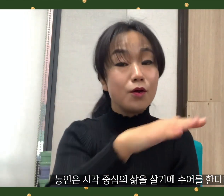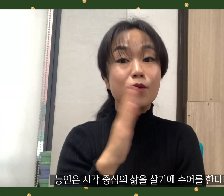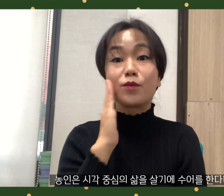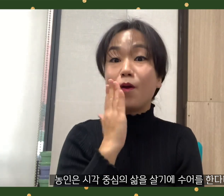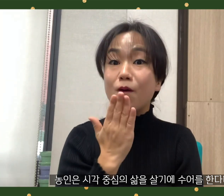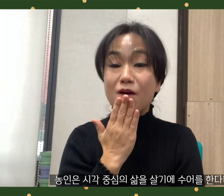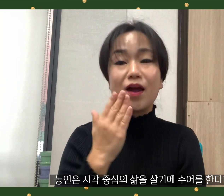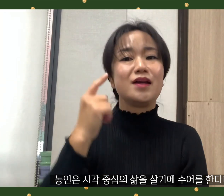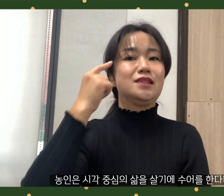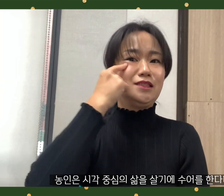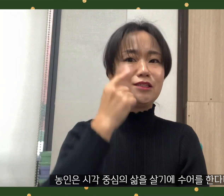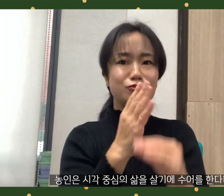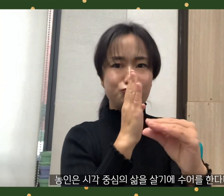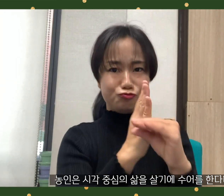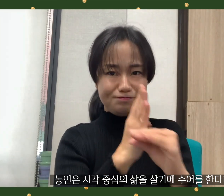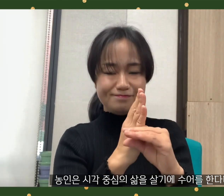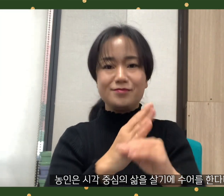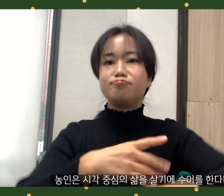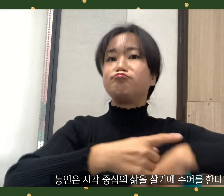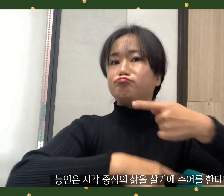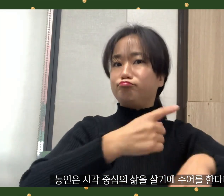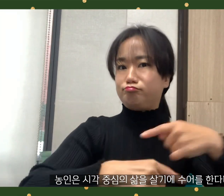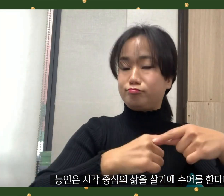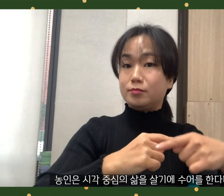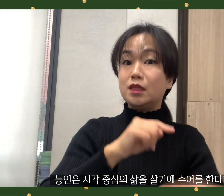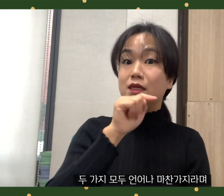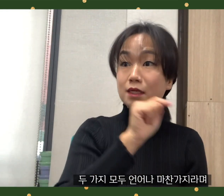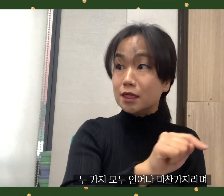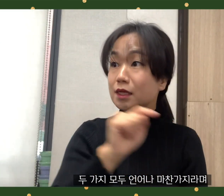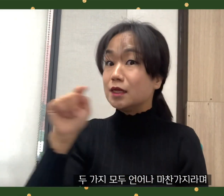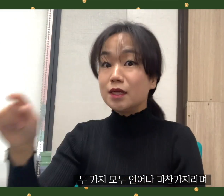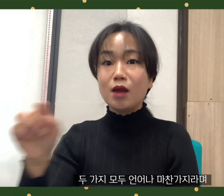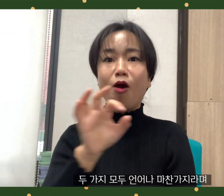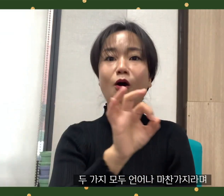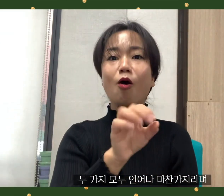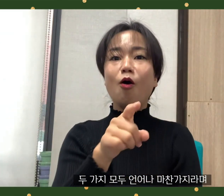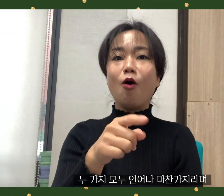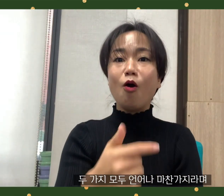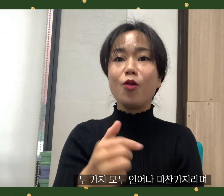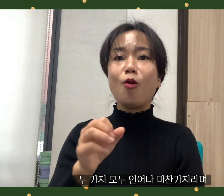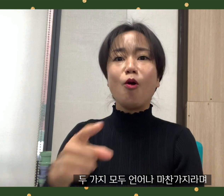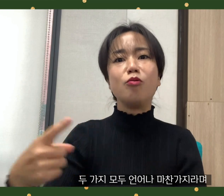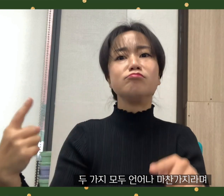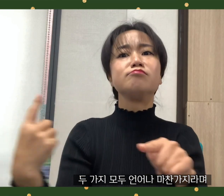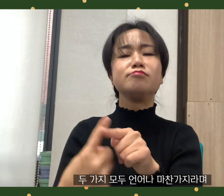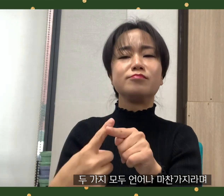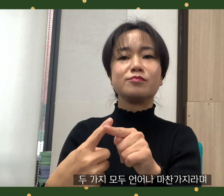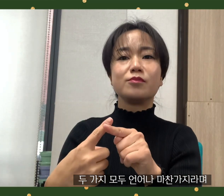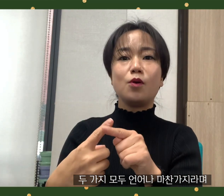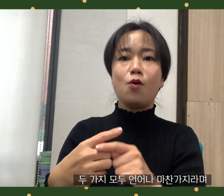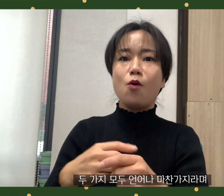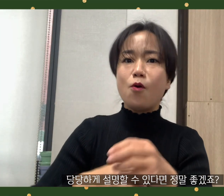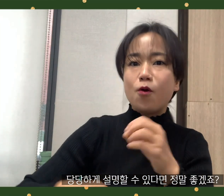and deaf people speak sign language because their lives are centered on sight. Both are like languages.